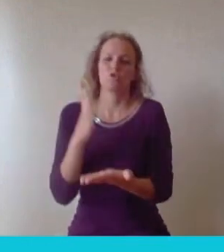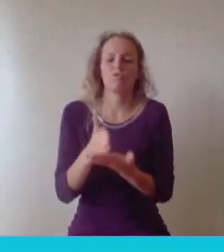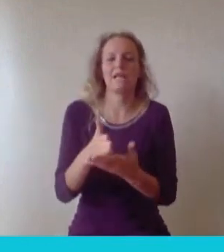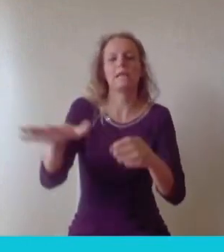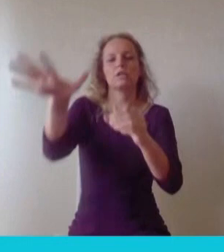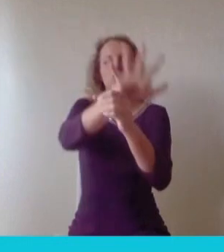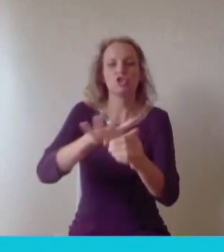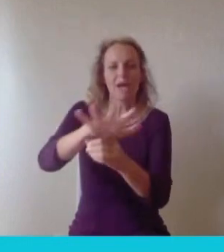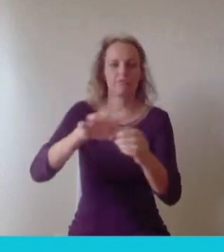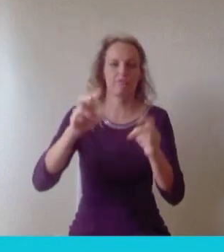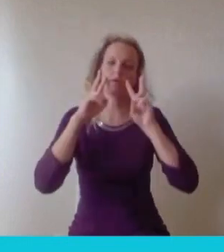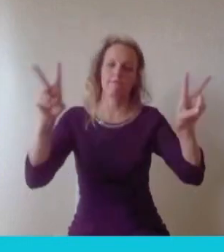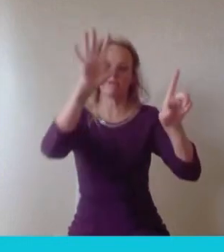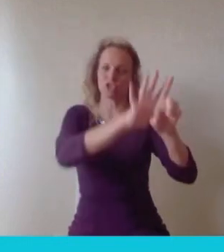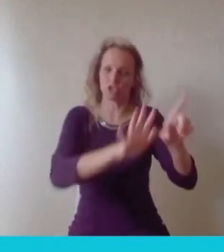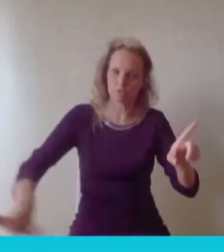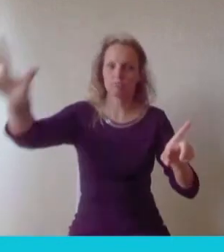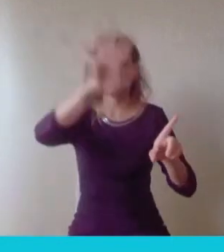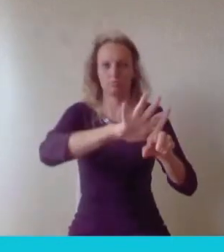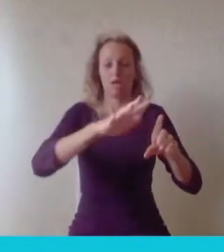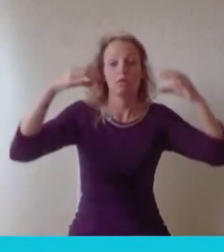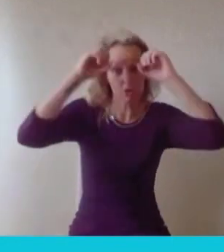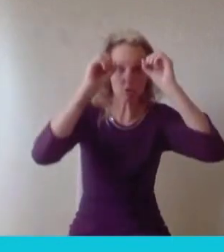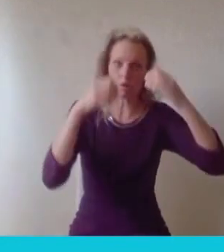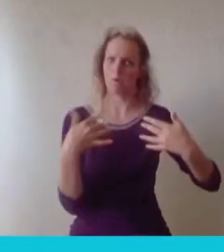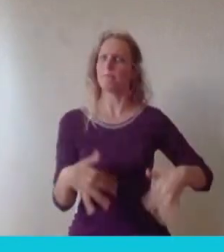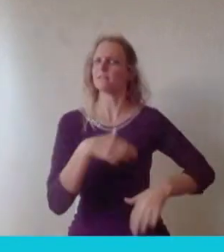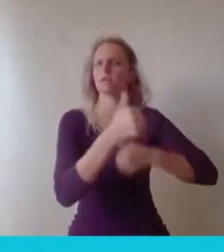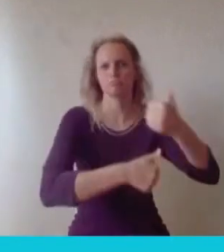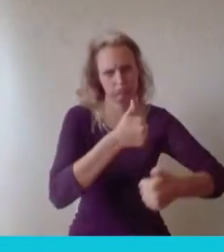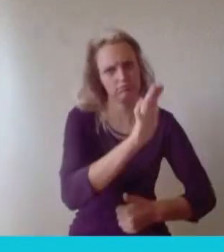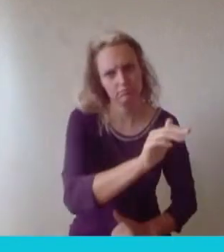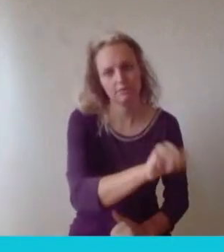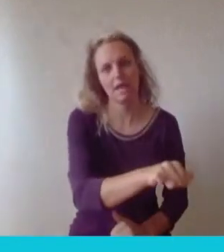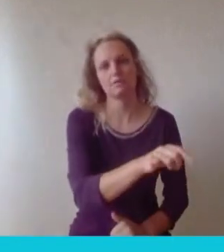technology at all, they're Google, it's amazing. But it means that the level of information